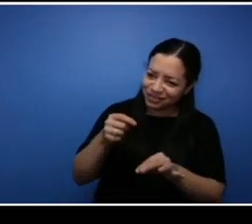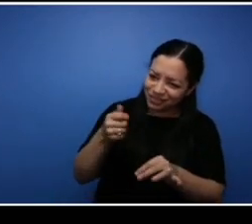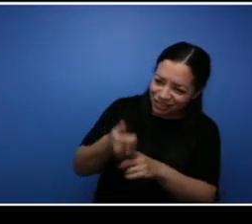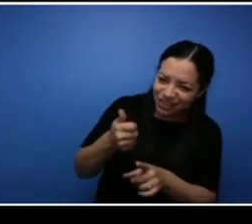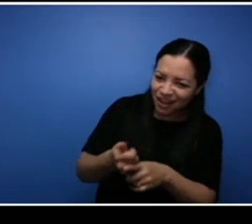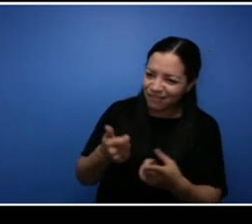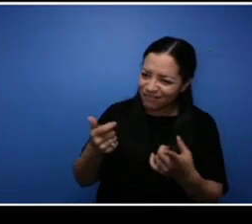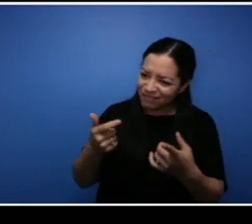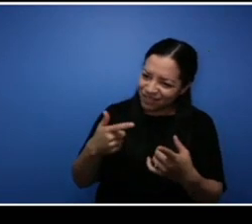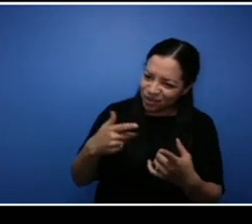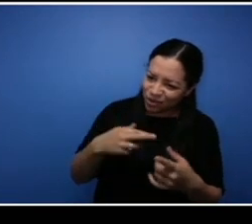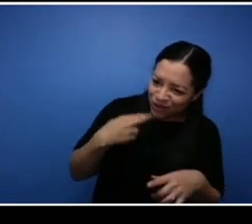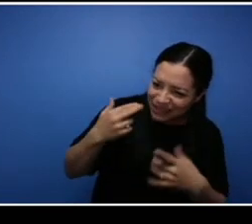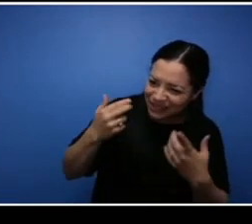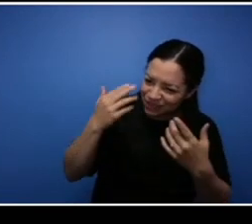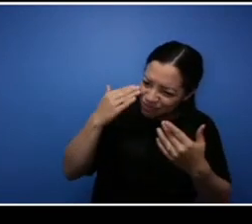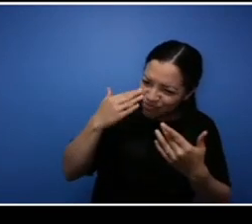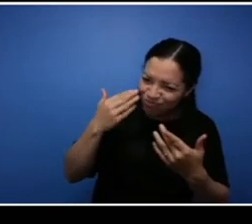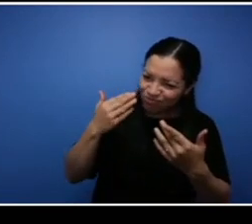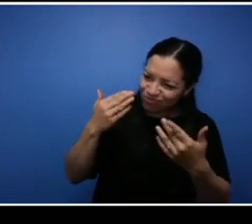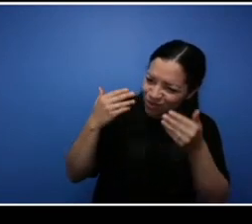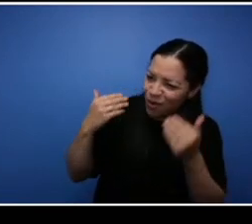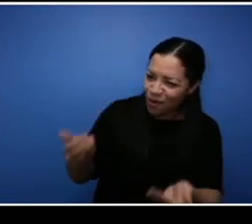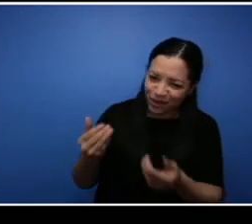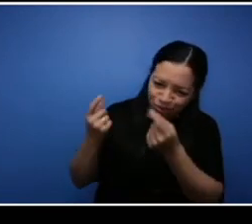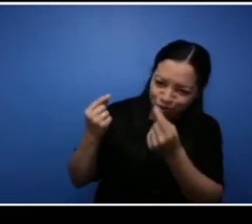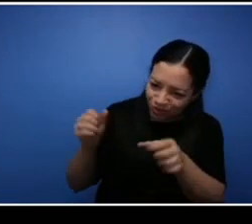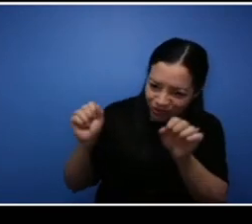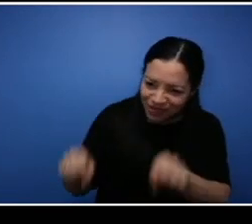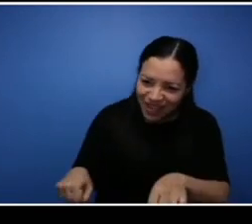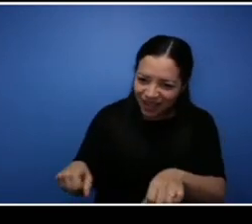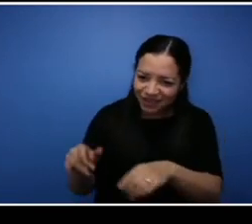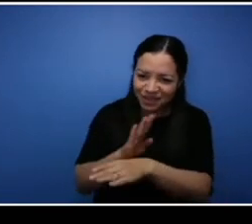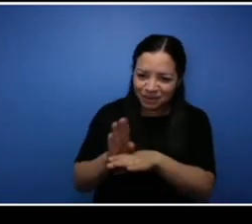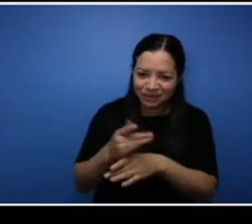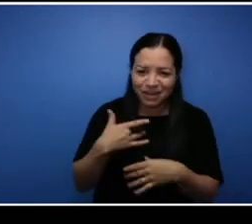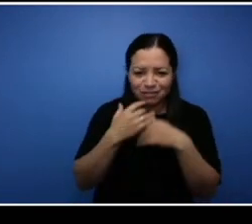only you know how much the business means to you and what you can put into it. So that's